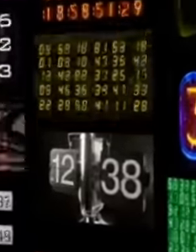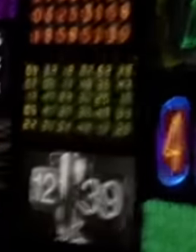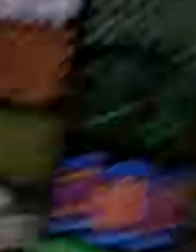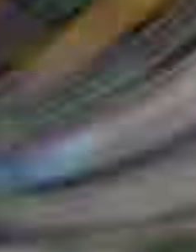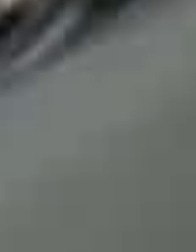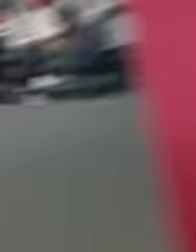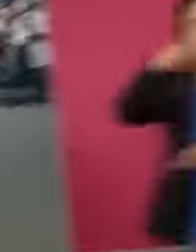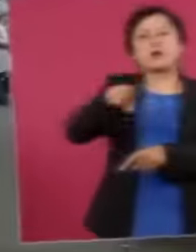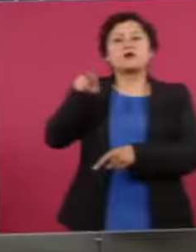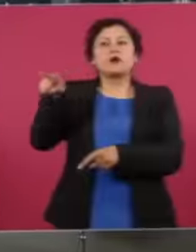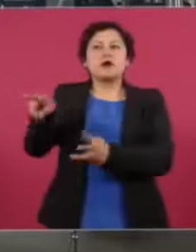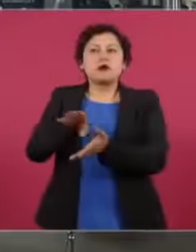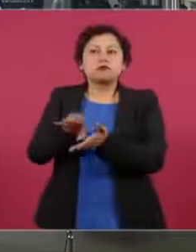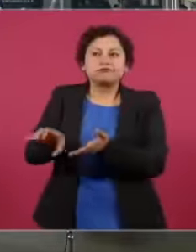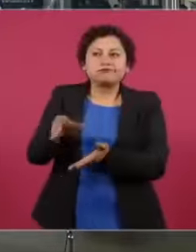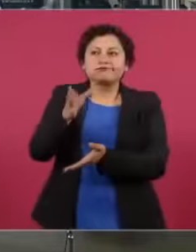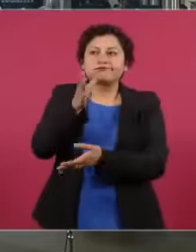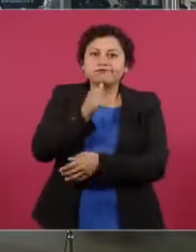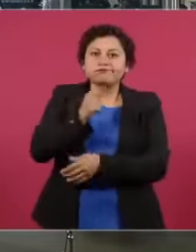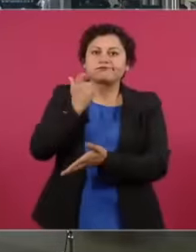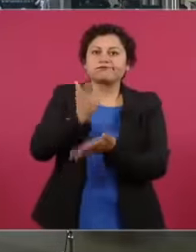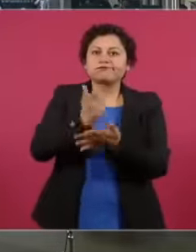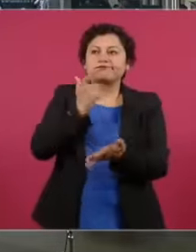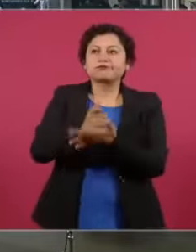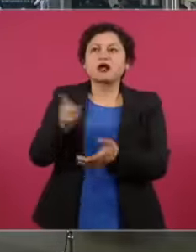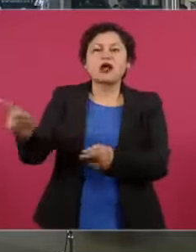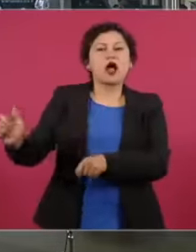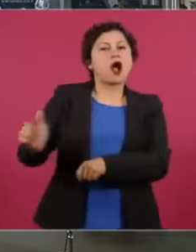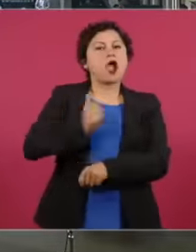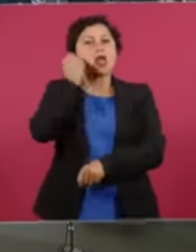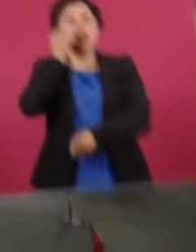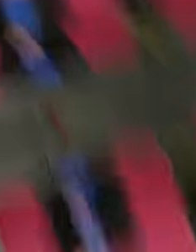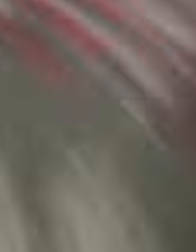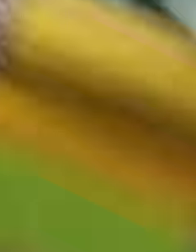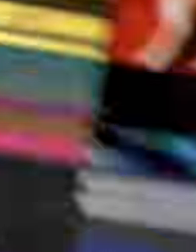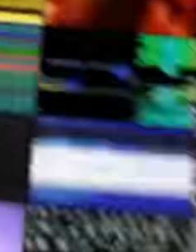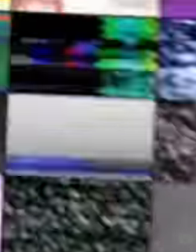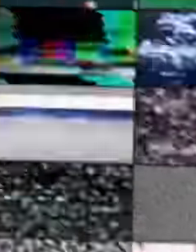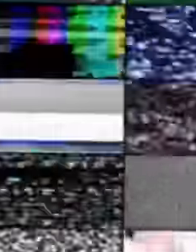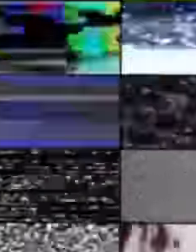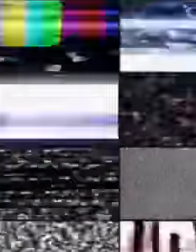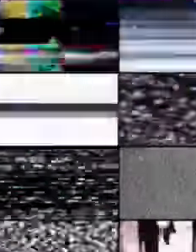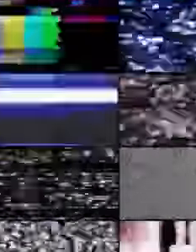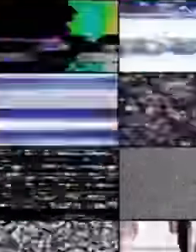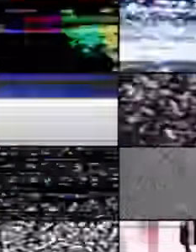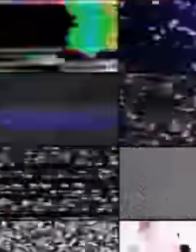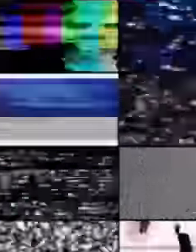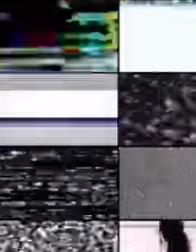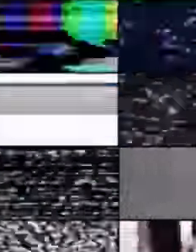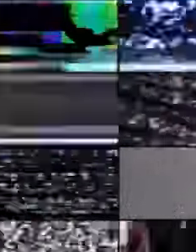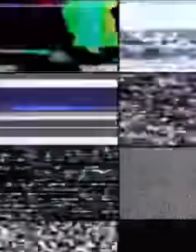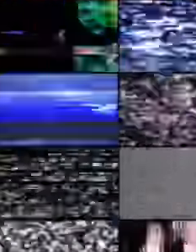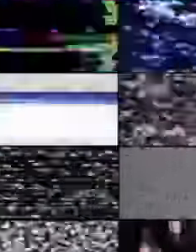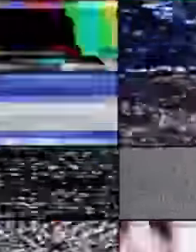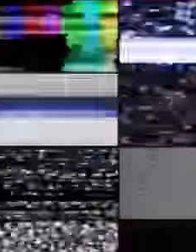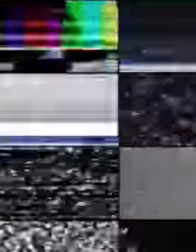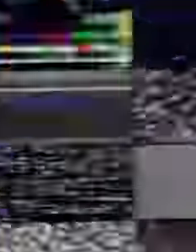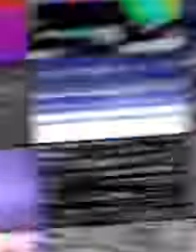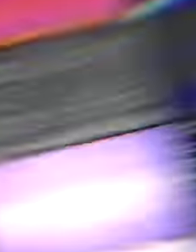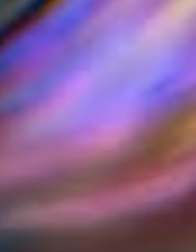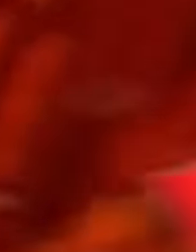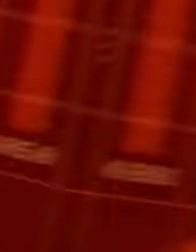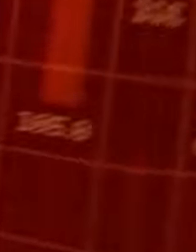the mornings to be well informed, television stations, radio, magazines and newspapers have